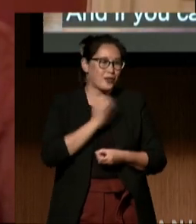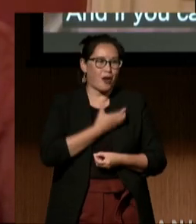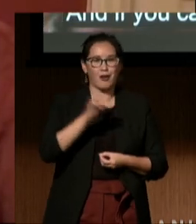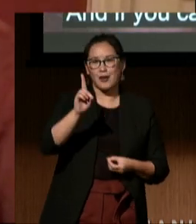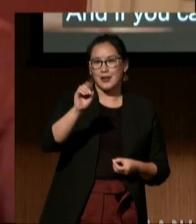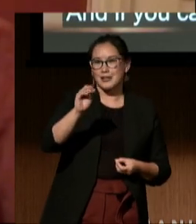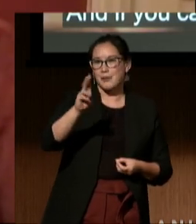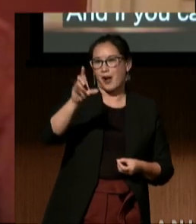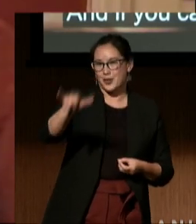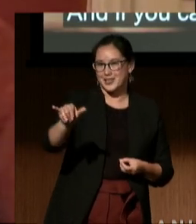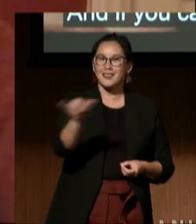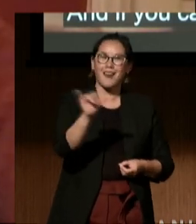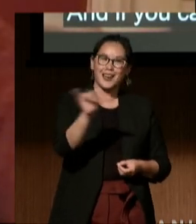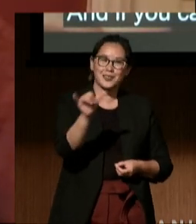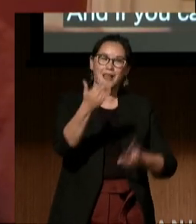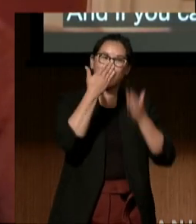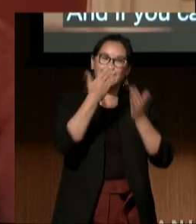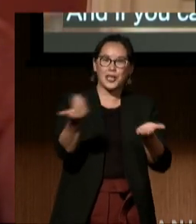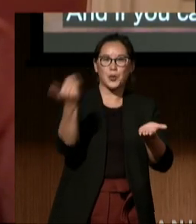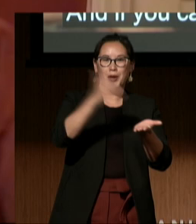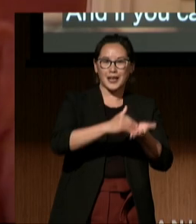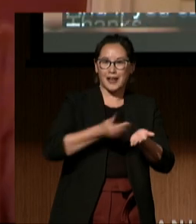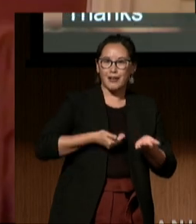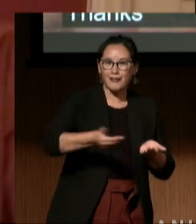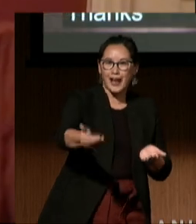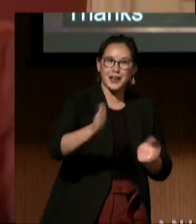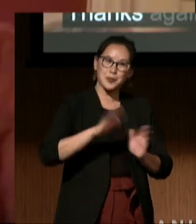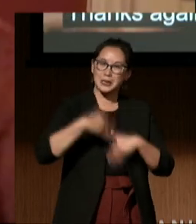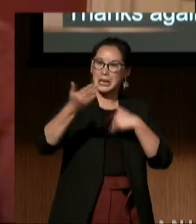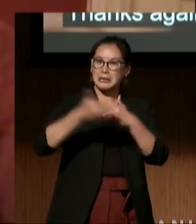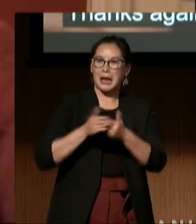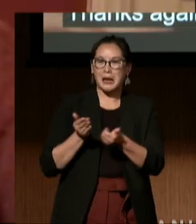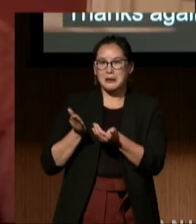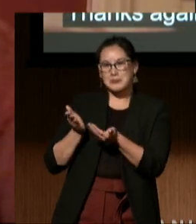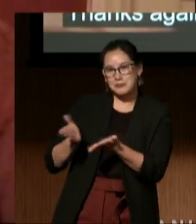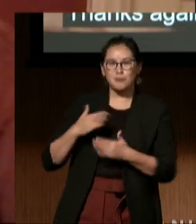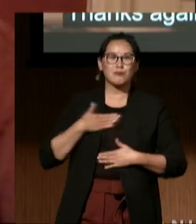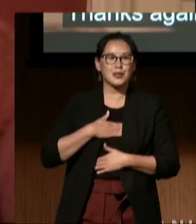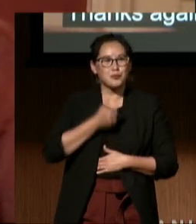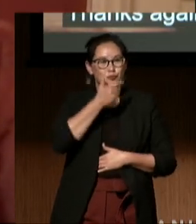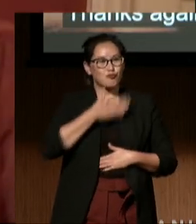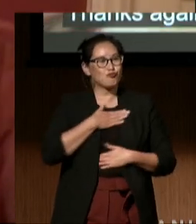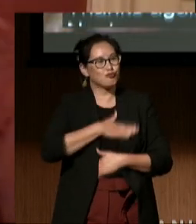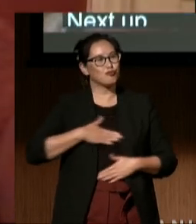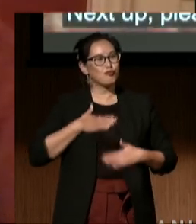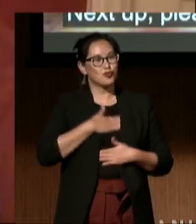Thanks again for having me. Next up, please enjoy this video from Jim LeBrecht.